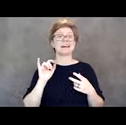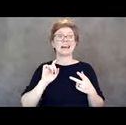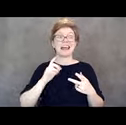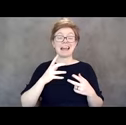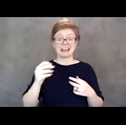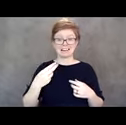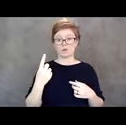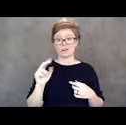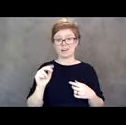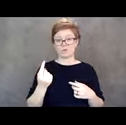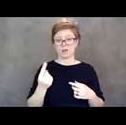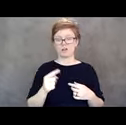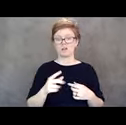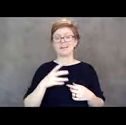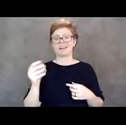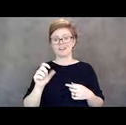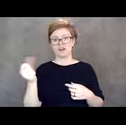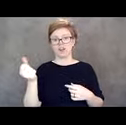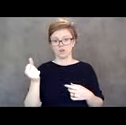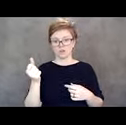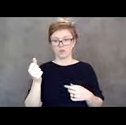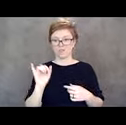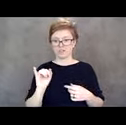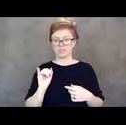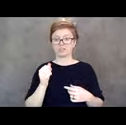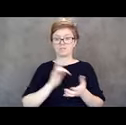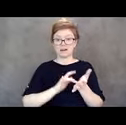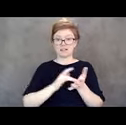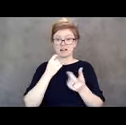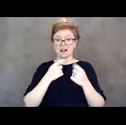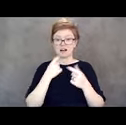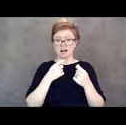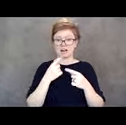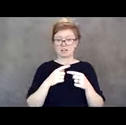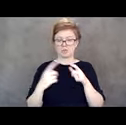And so they weren't listening to me and they were spreading rumors and disrespecting me